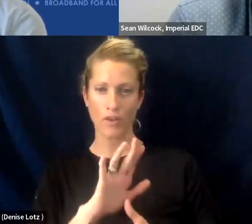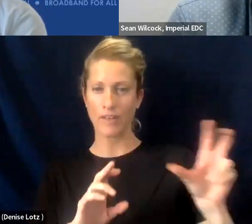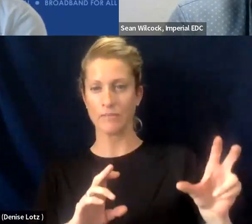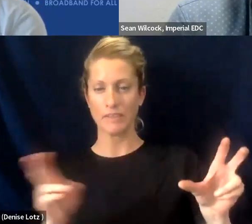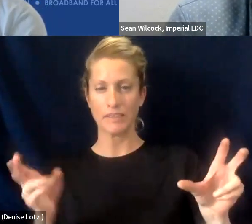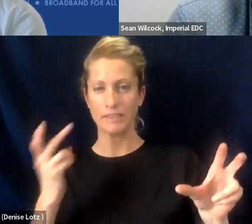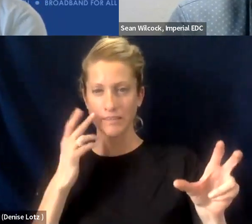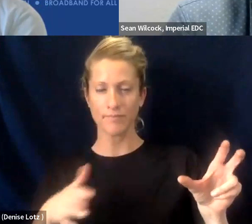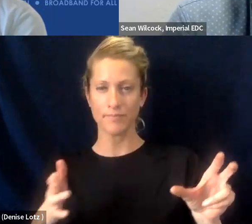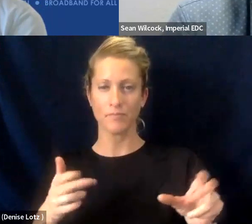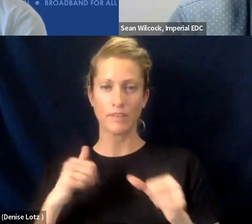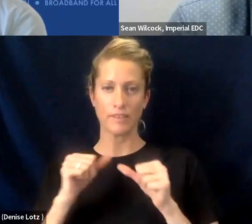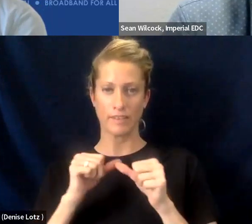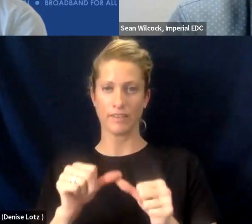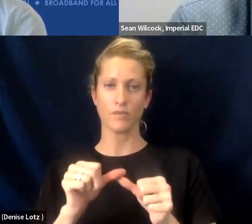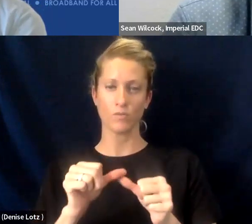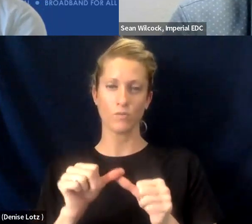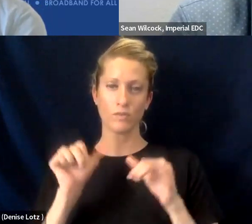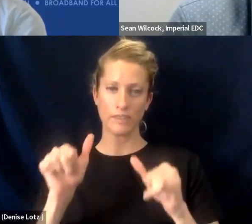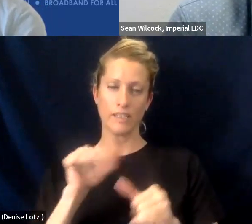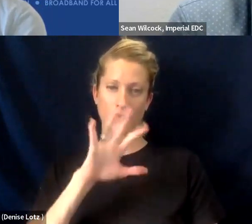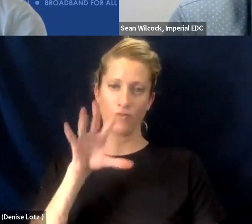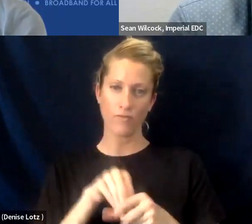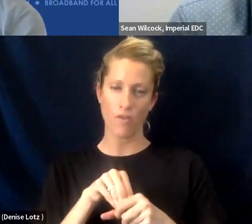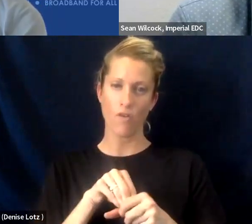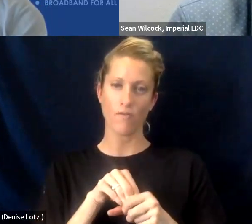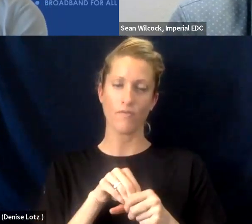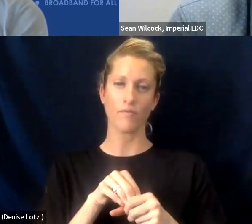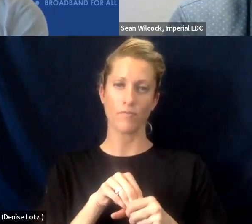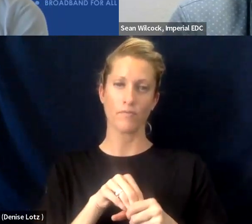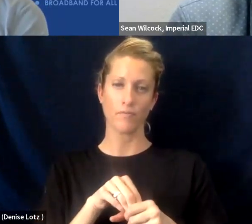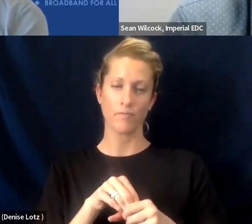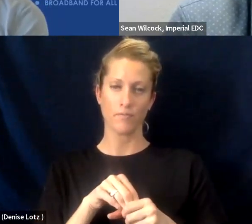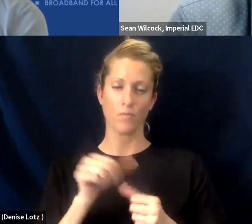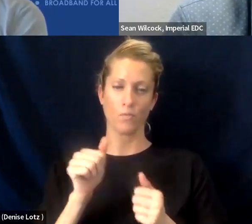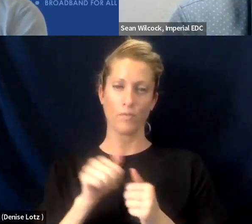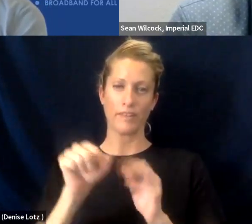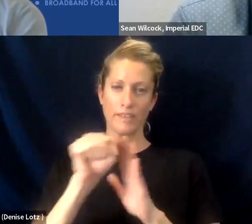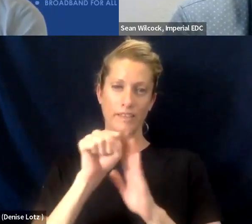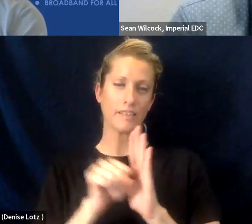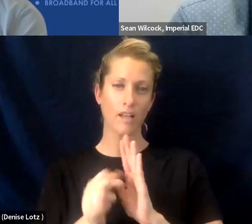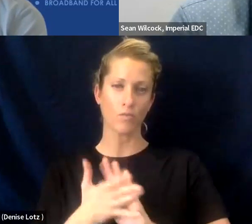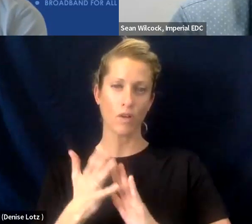to stay involved by being a part of state run programs like get connected California,